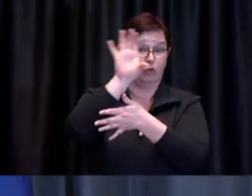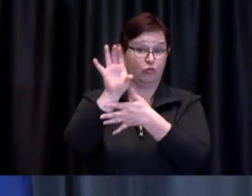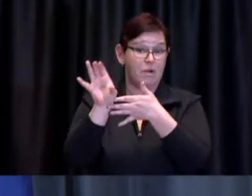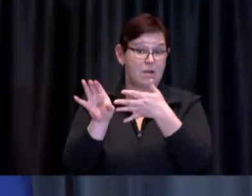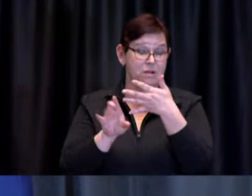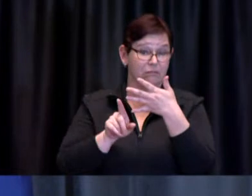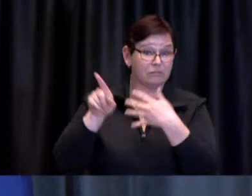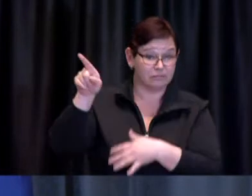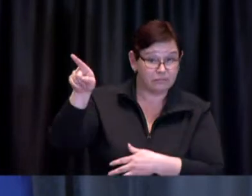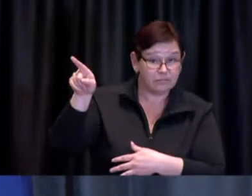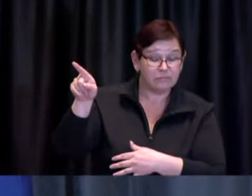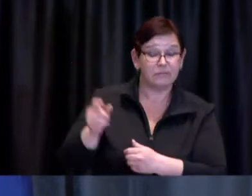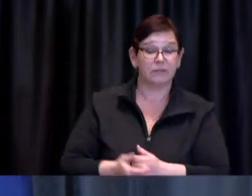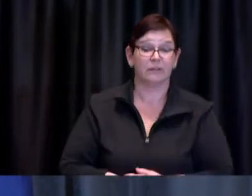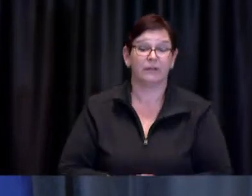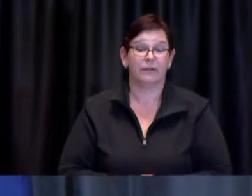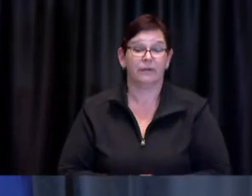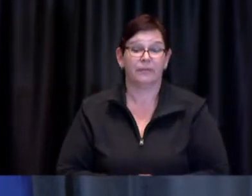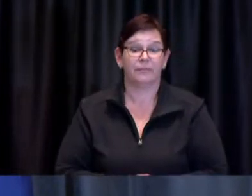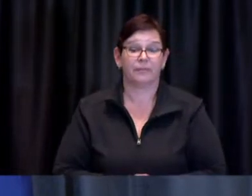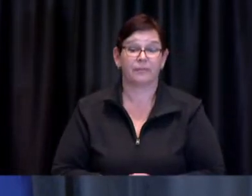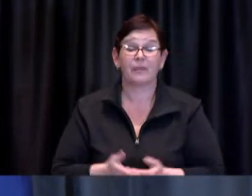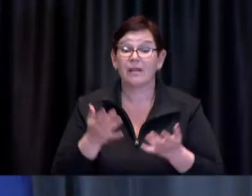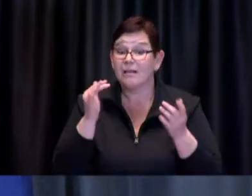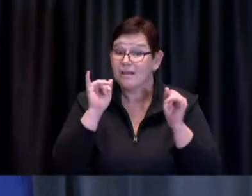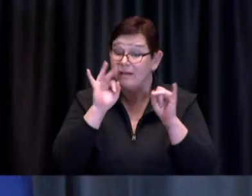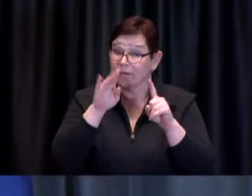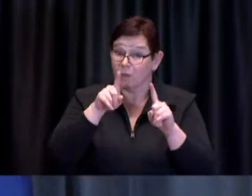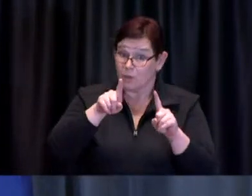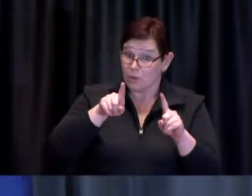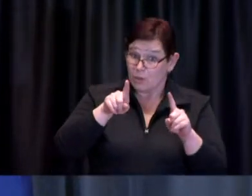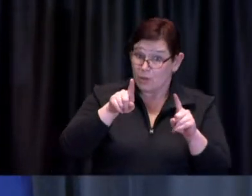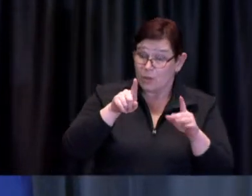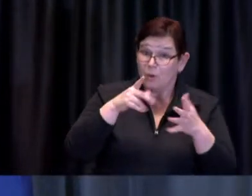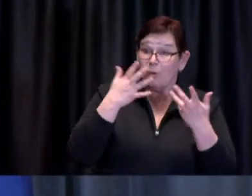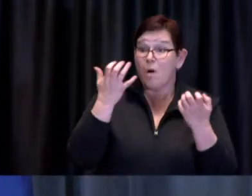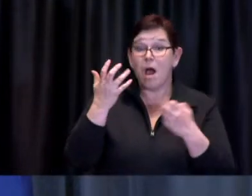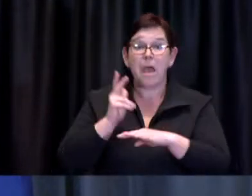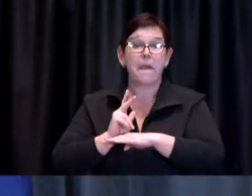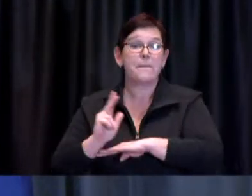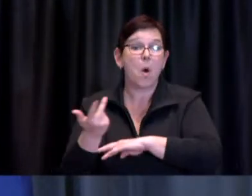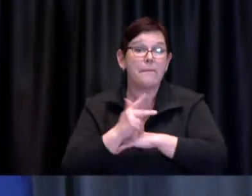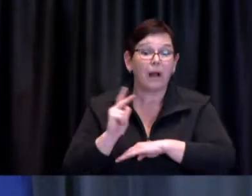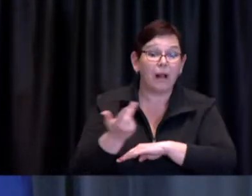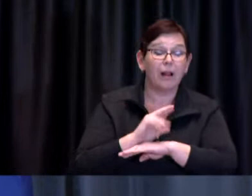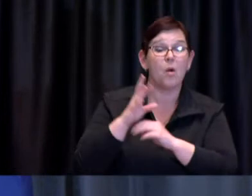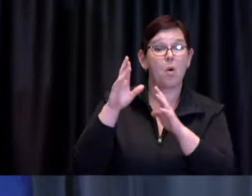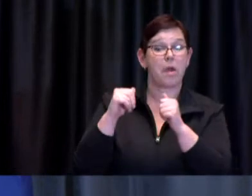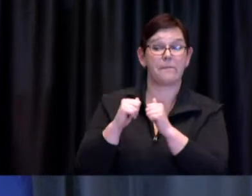but only when attending a mobile or pop-up vaccine clinic in a designated hotspot neighbourhood.